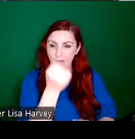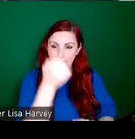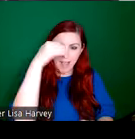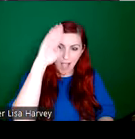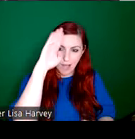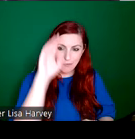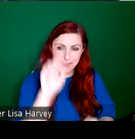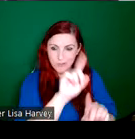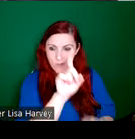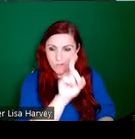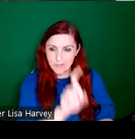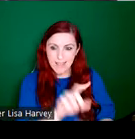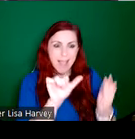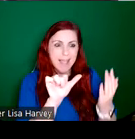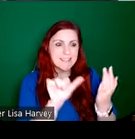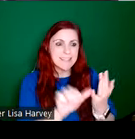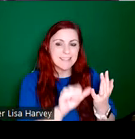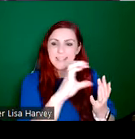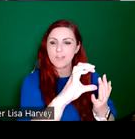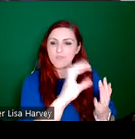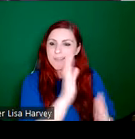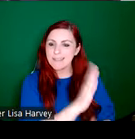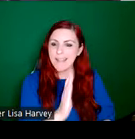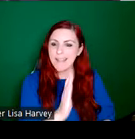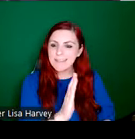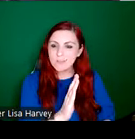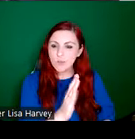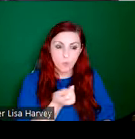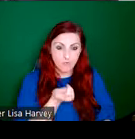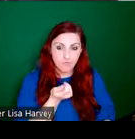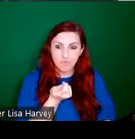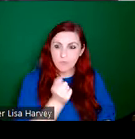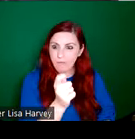sixth-century Saint who travelled across the Atlantic and performed miracles in